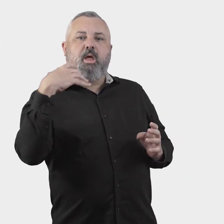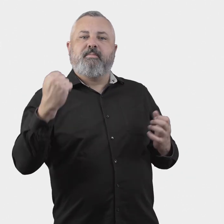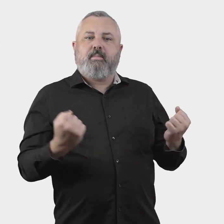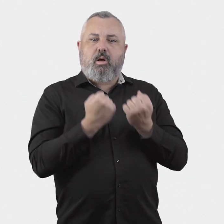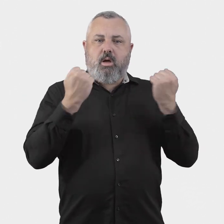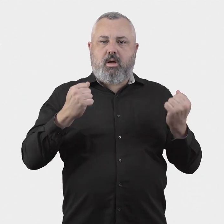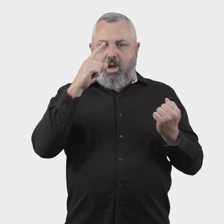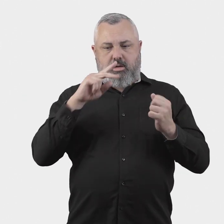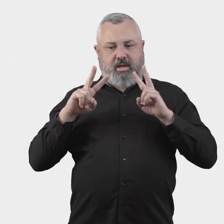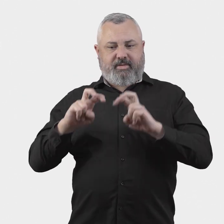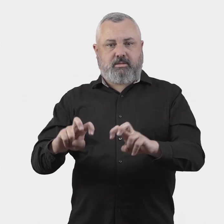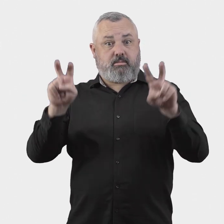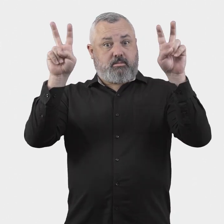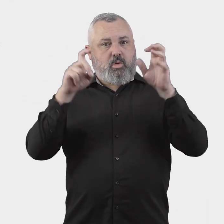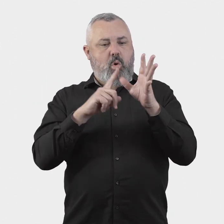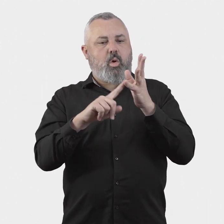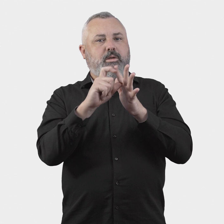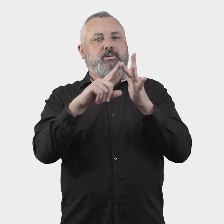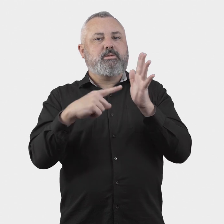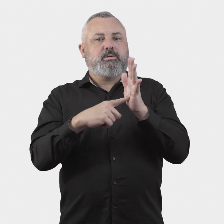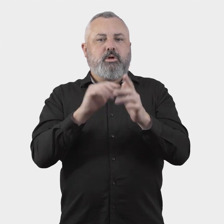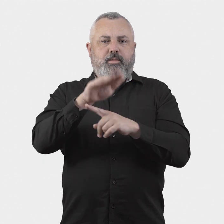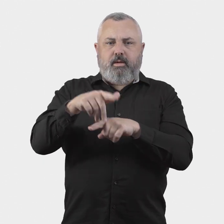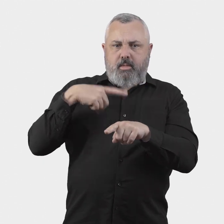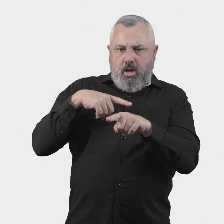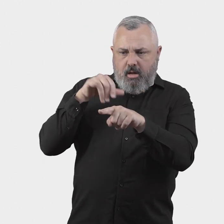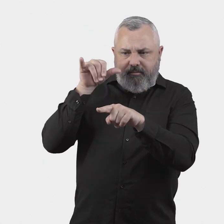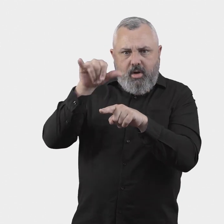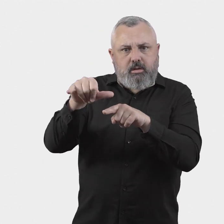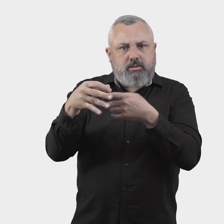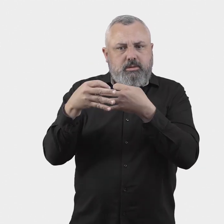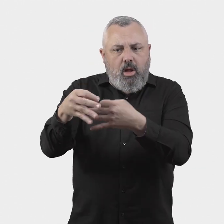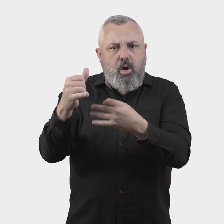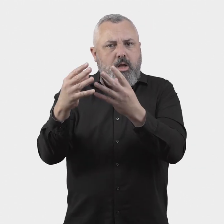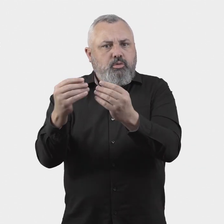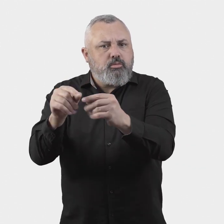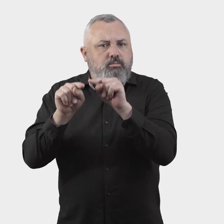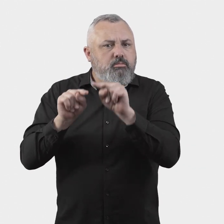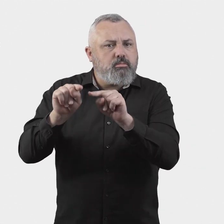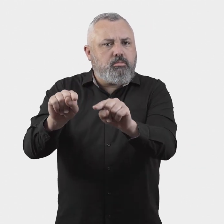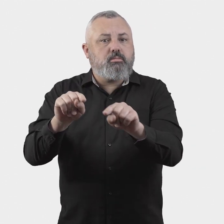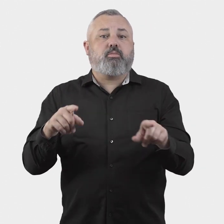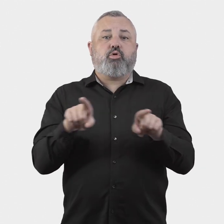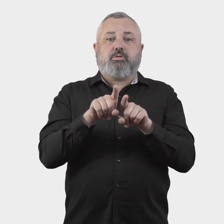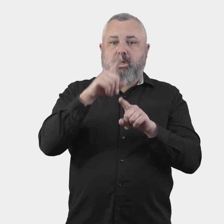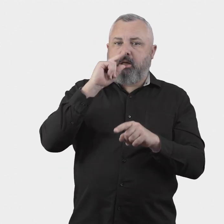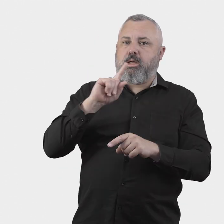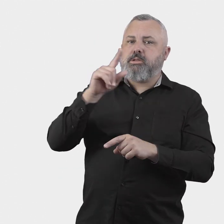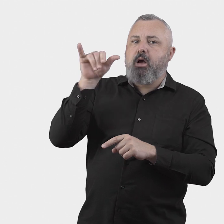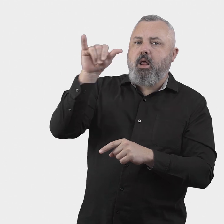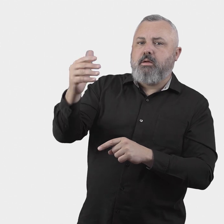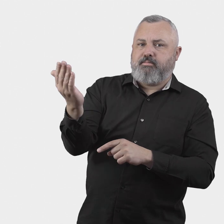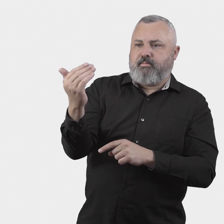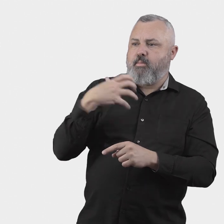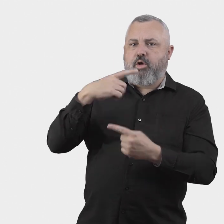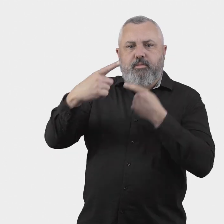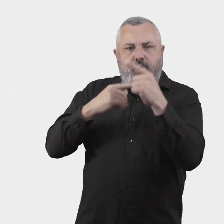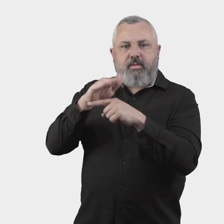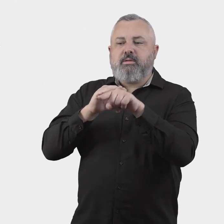have the power to audit reasons for delays and cancellations, and to request additional information from